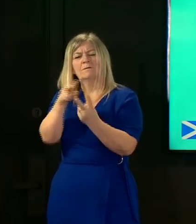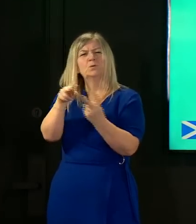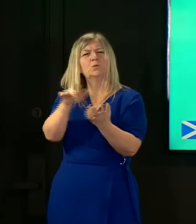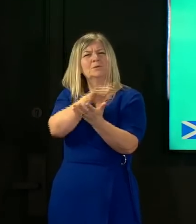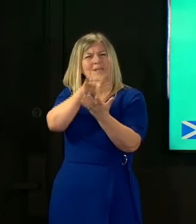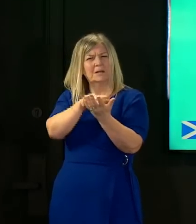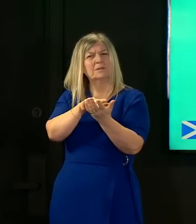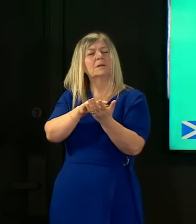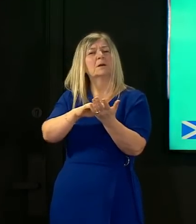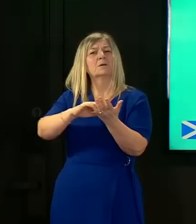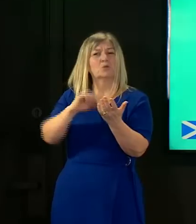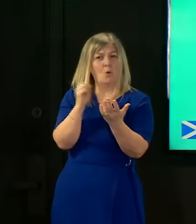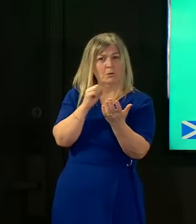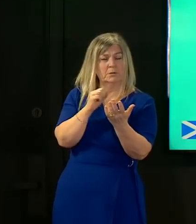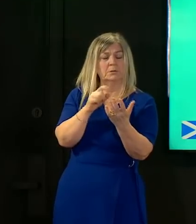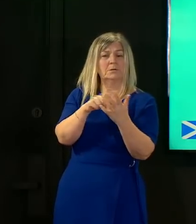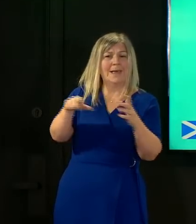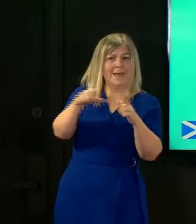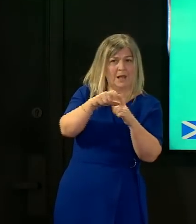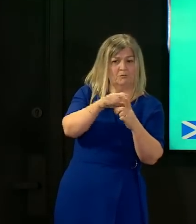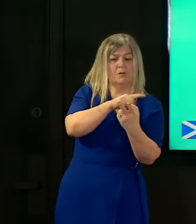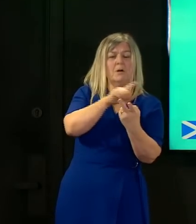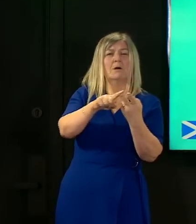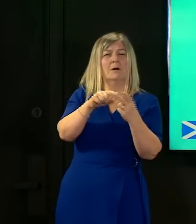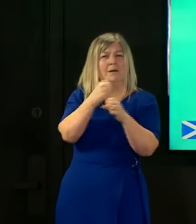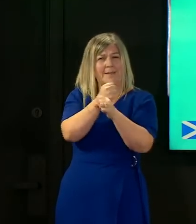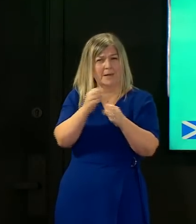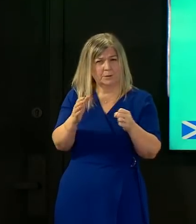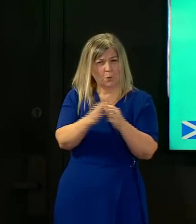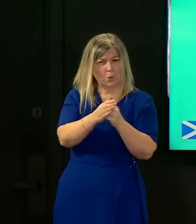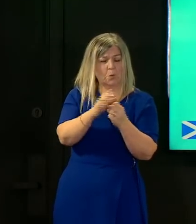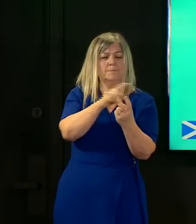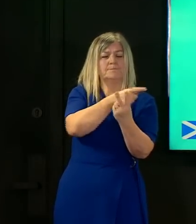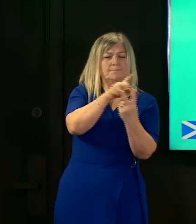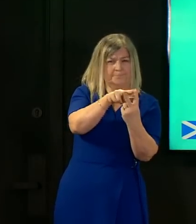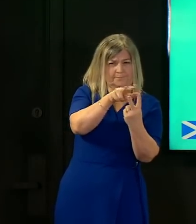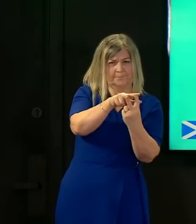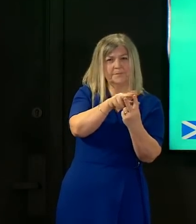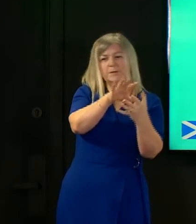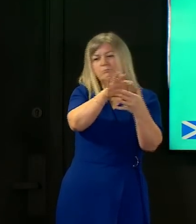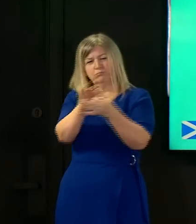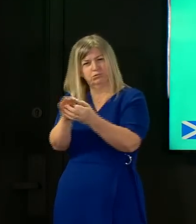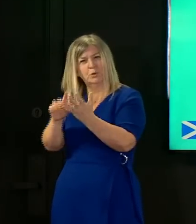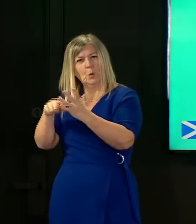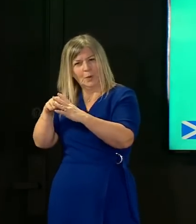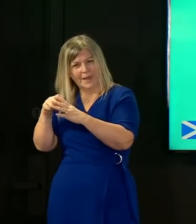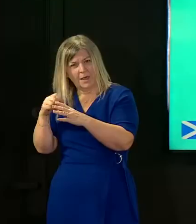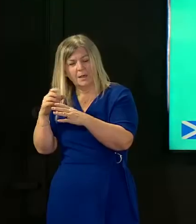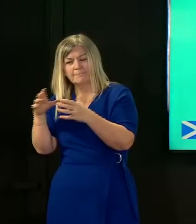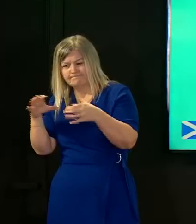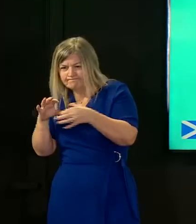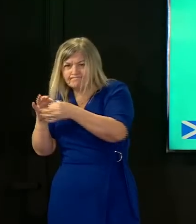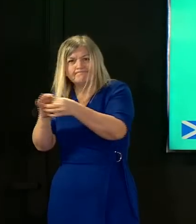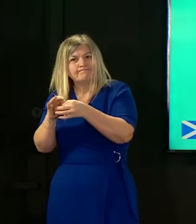partnership in edinburgh and in glasgow and that very complex process of genomic sequencing is then